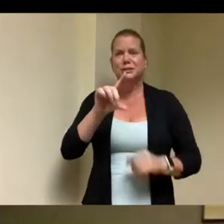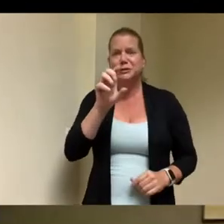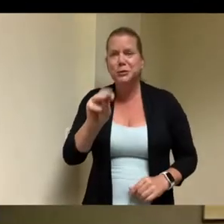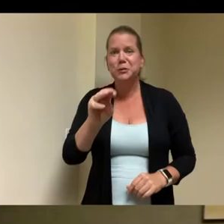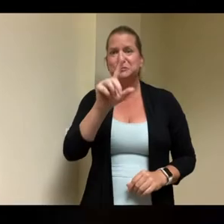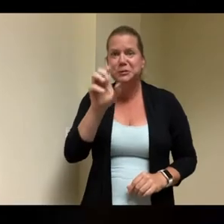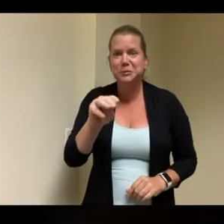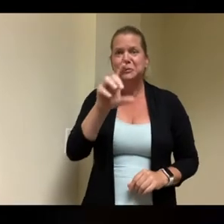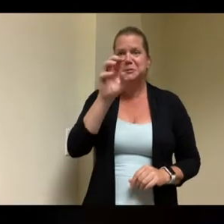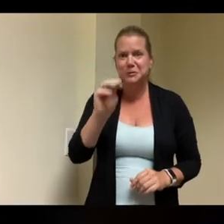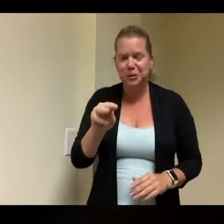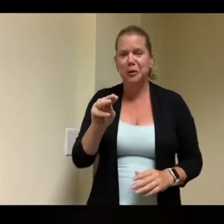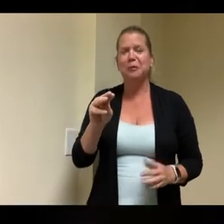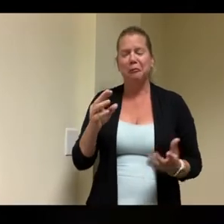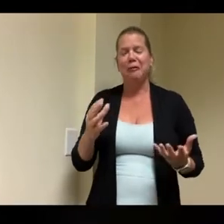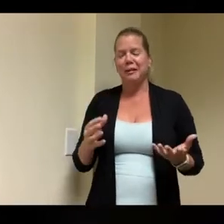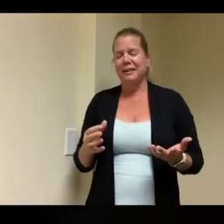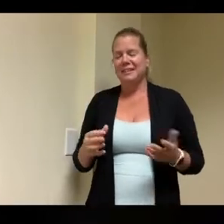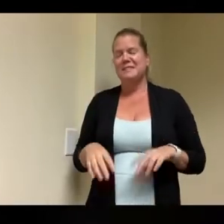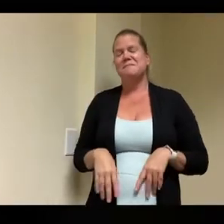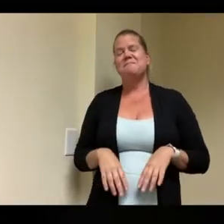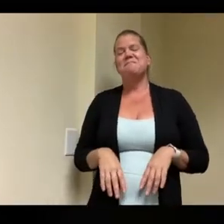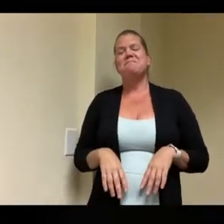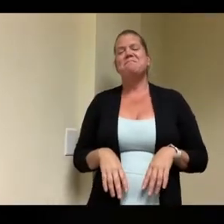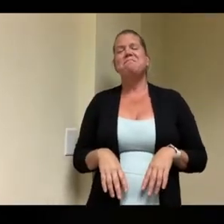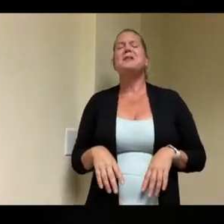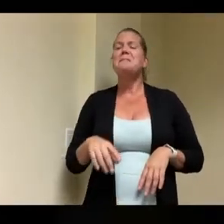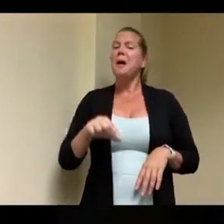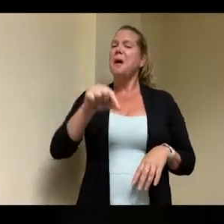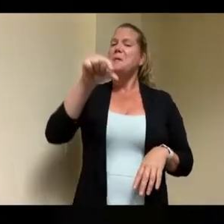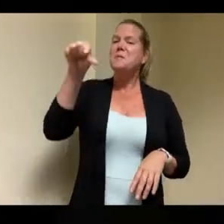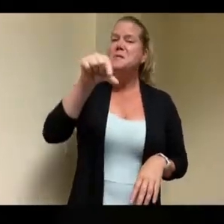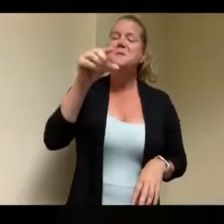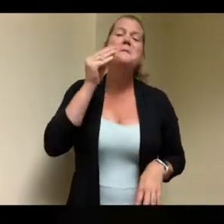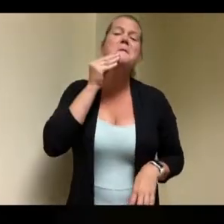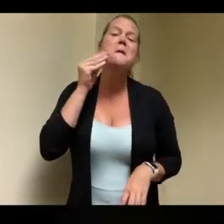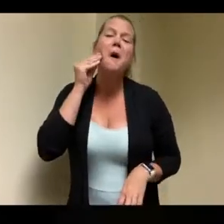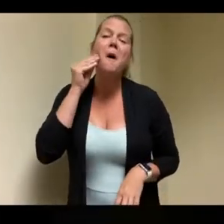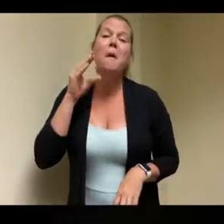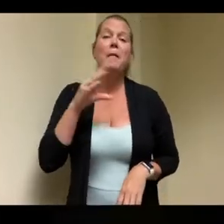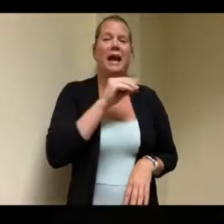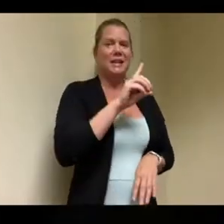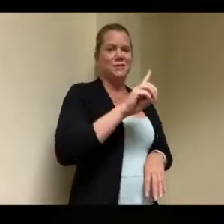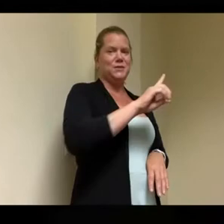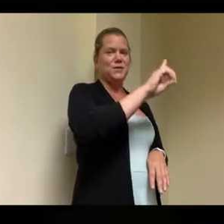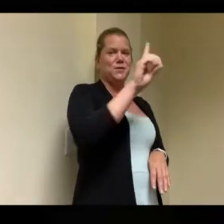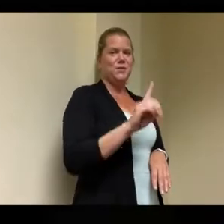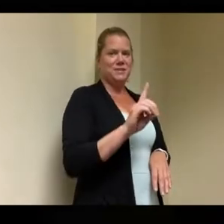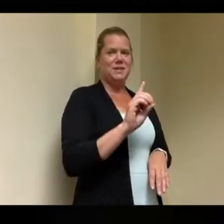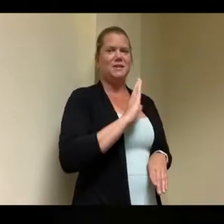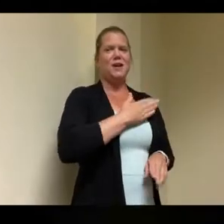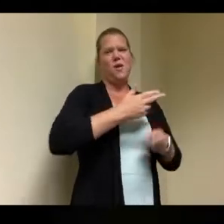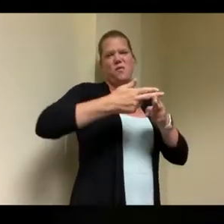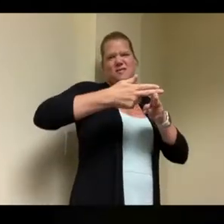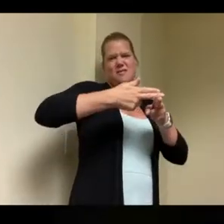like i said quincy is our home dorchester's sort of our our temporary home but quincy has always been always been our home